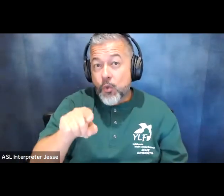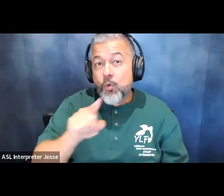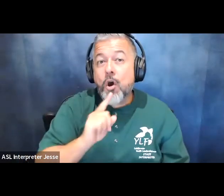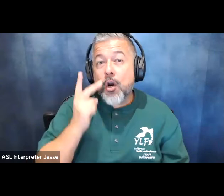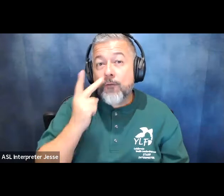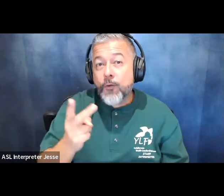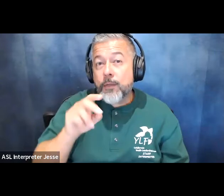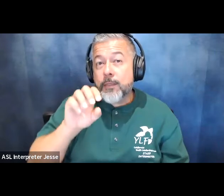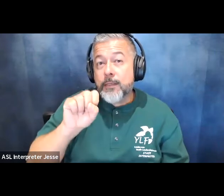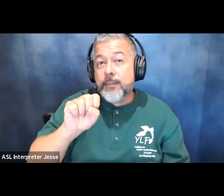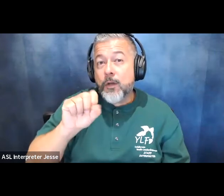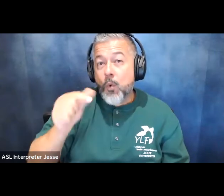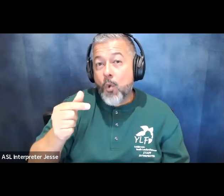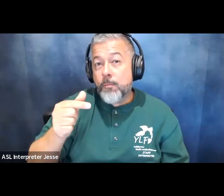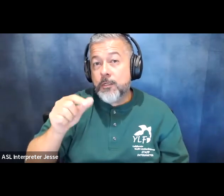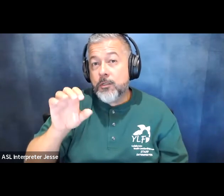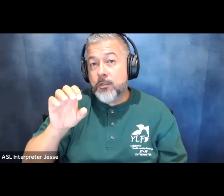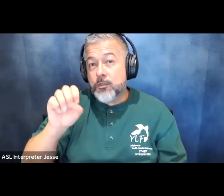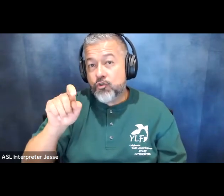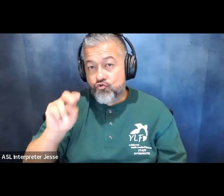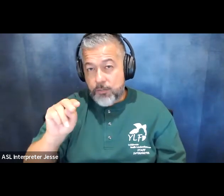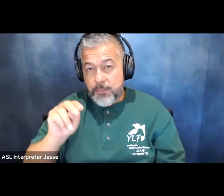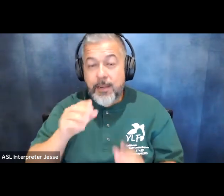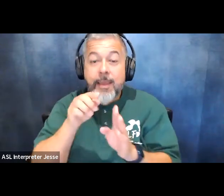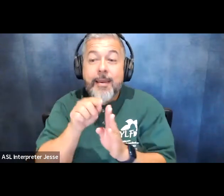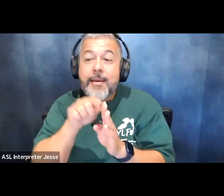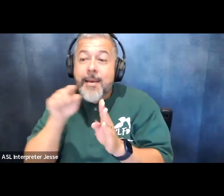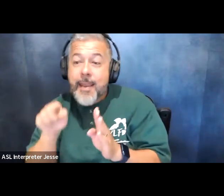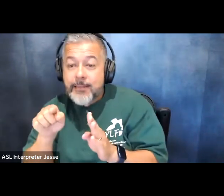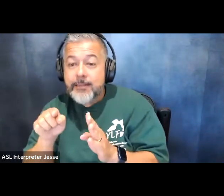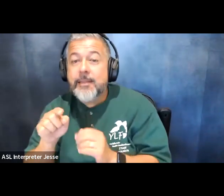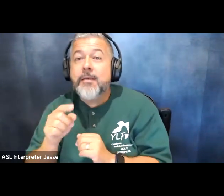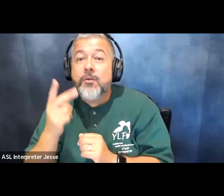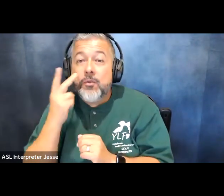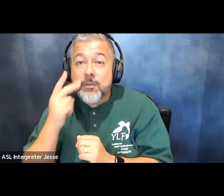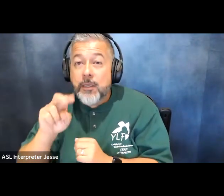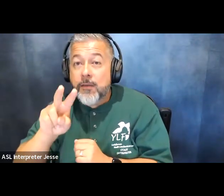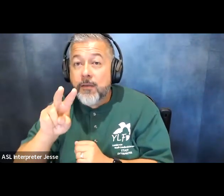and then next to that it says view options if you click view options you're going to see